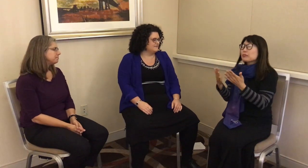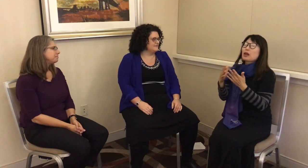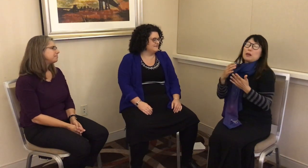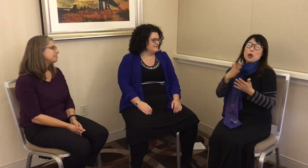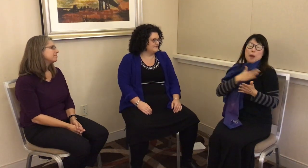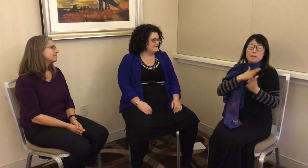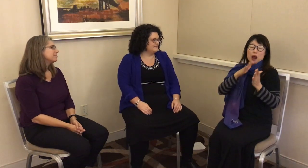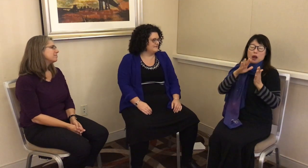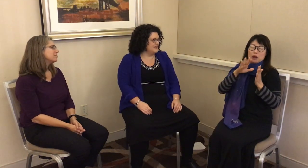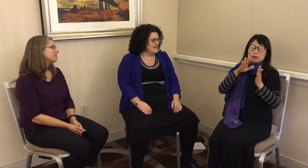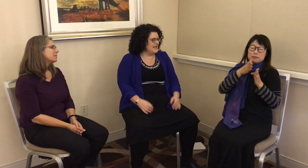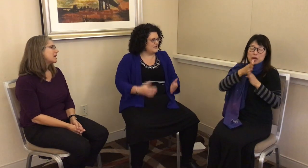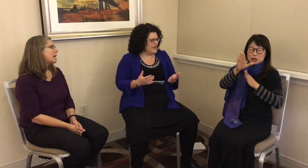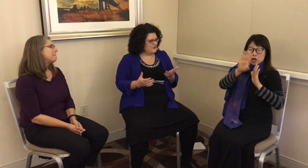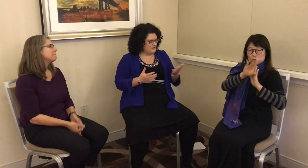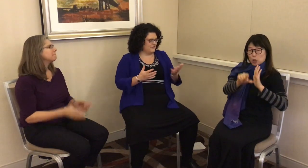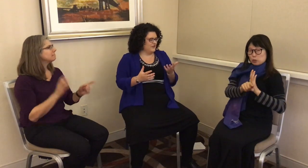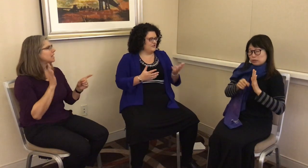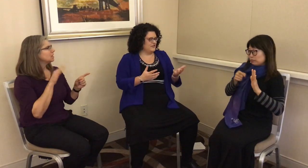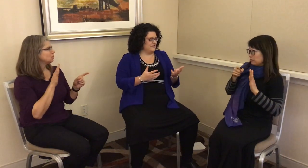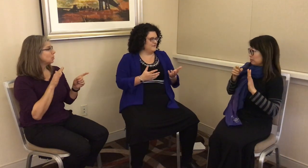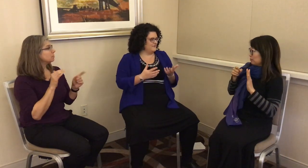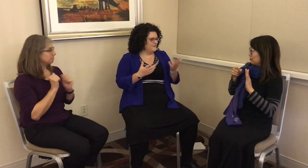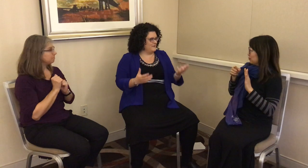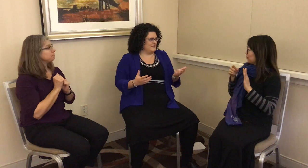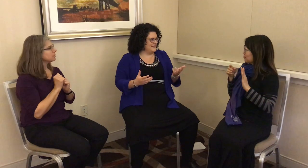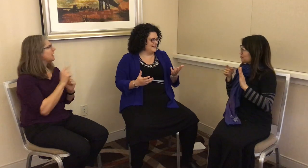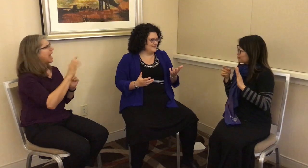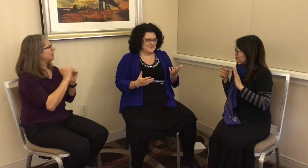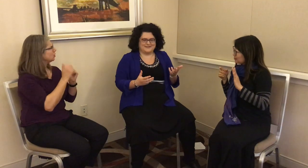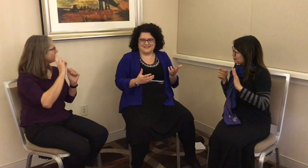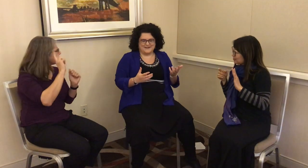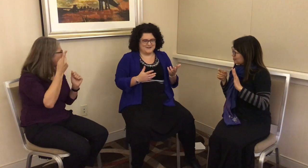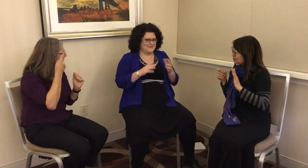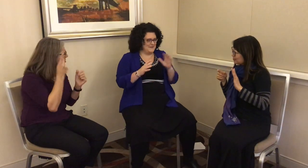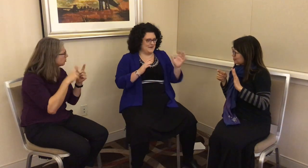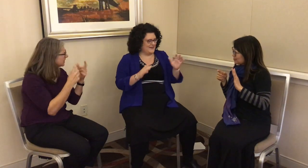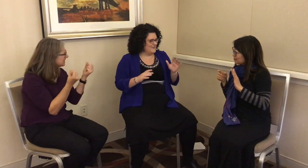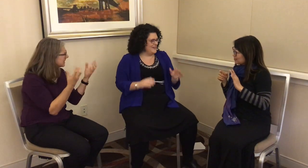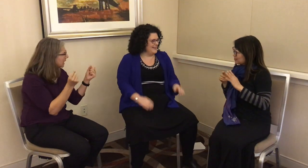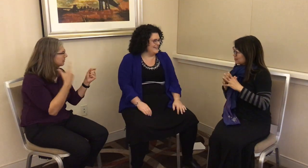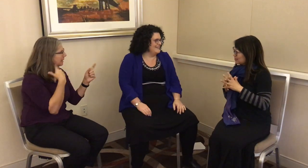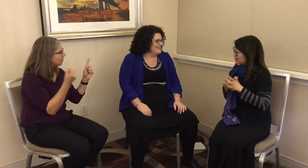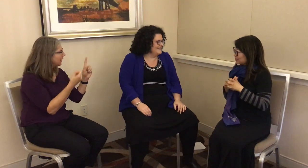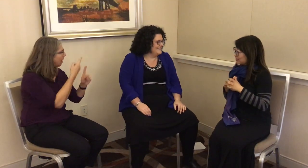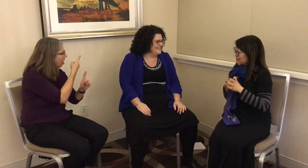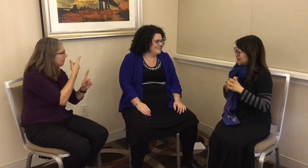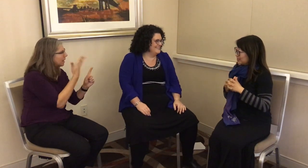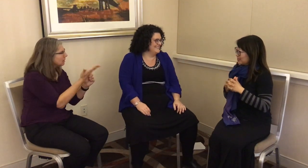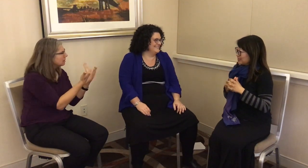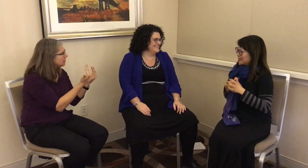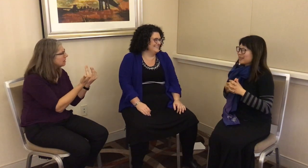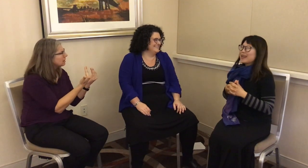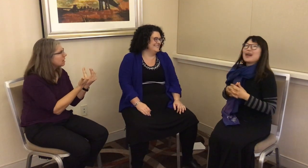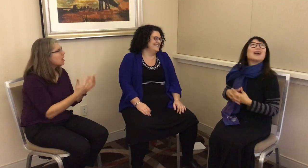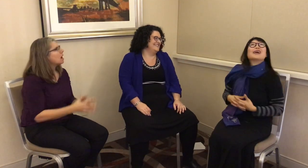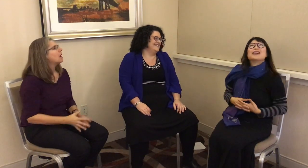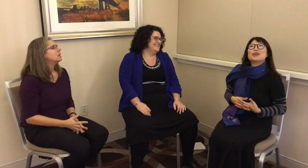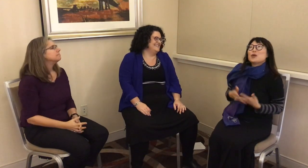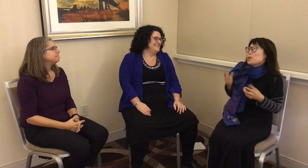G: How do you do phonology with a signed language? Maybe we’re getting off track here.